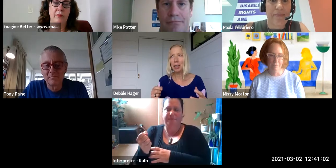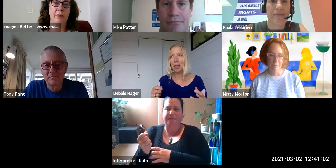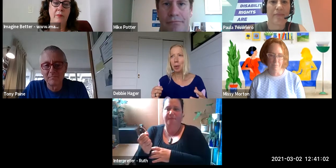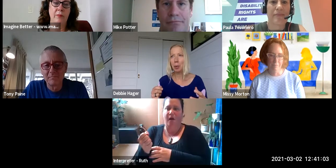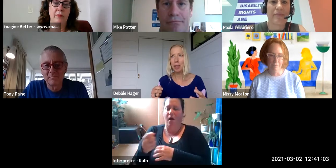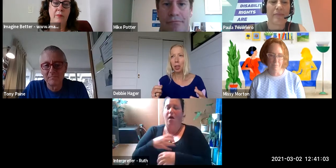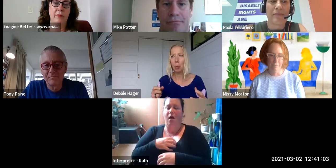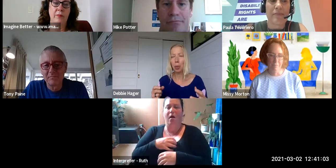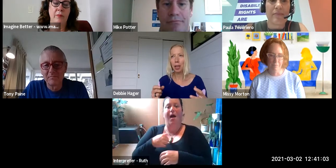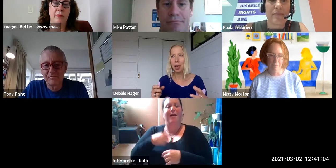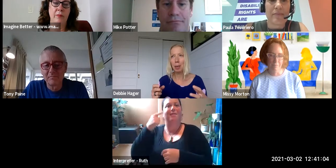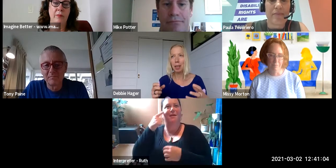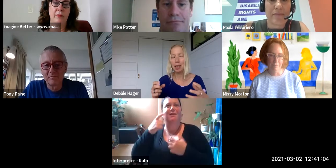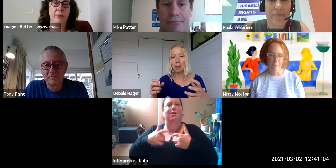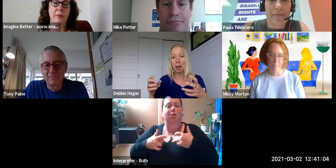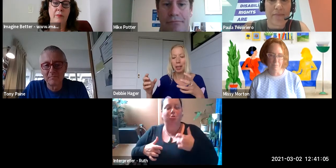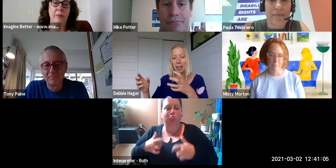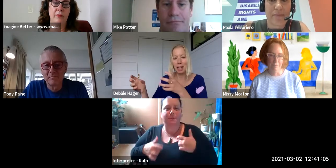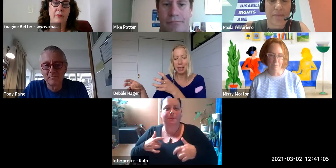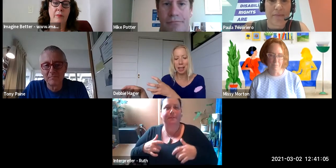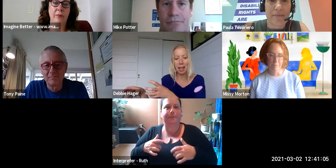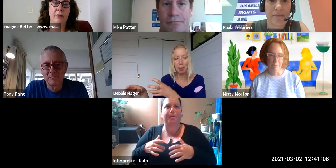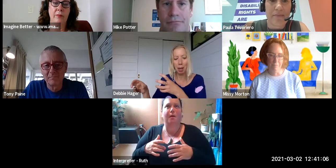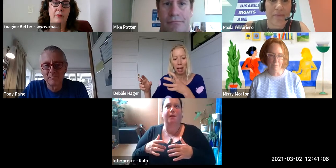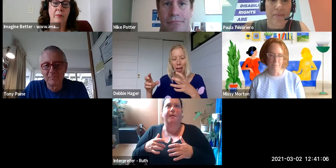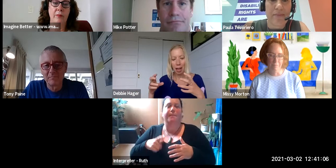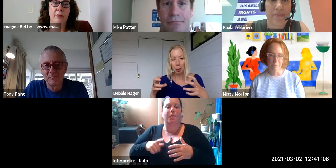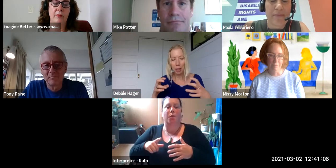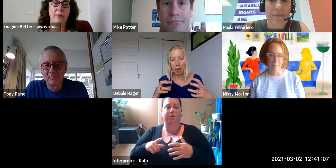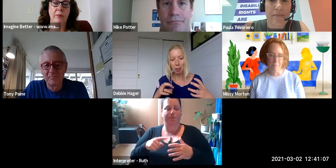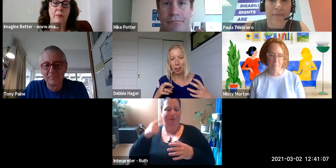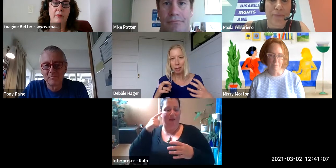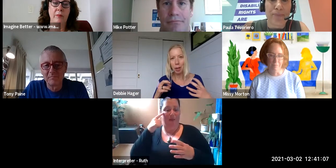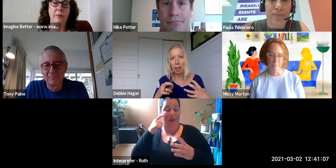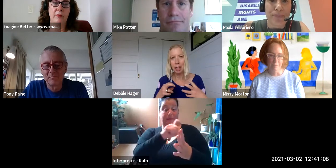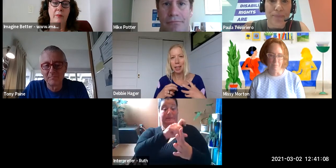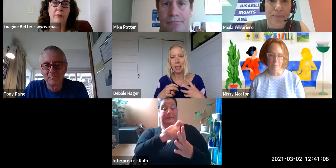10 years or so - it has been really strong groups doing great things but I think we've got a big opportunity to be a really strong-stronger collective voice I think.